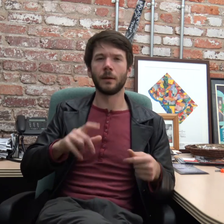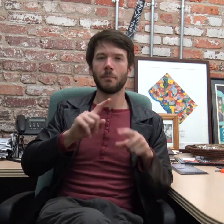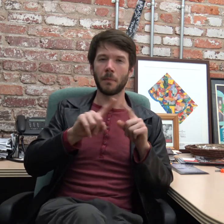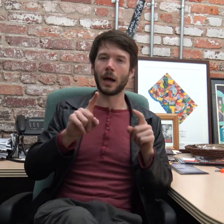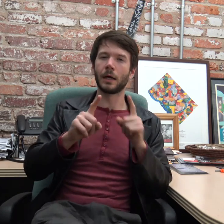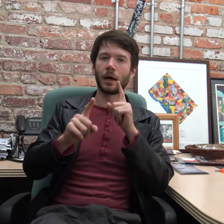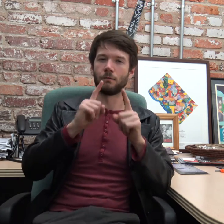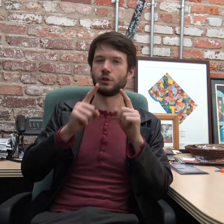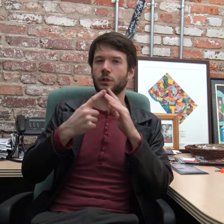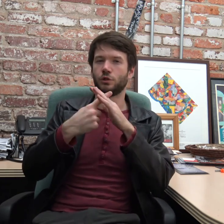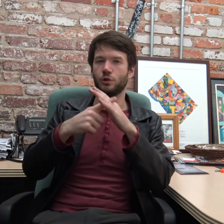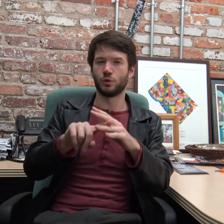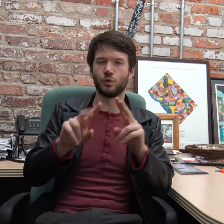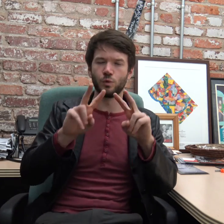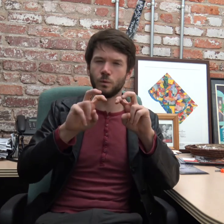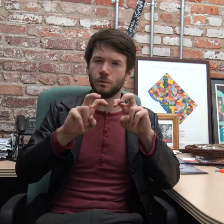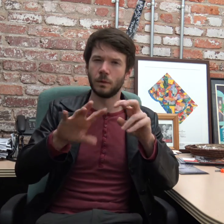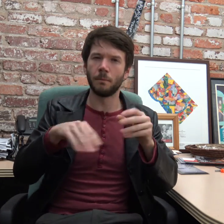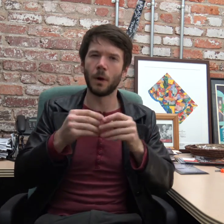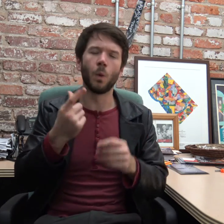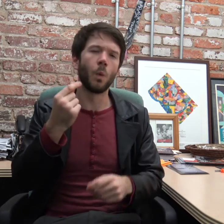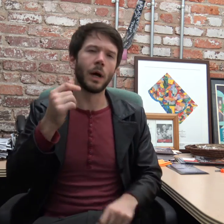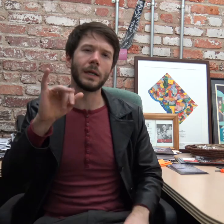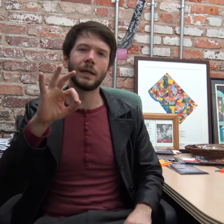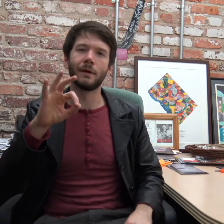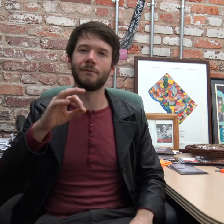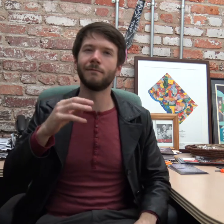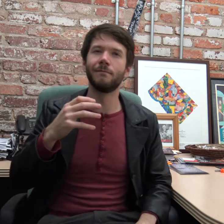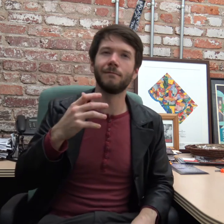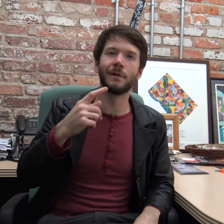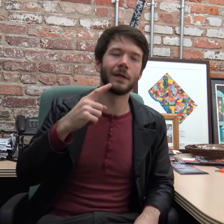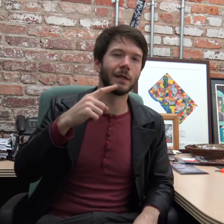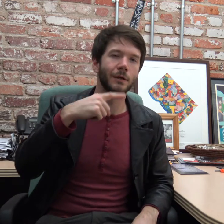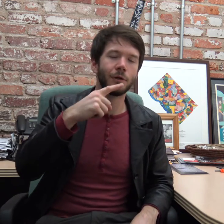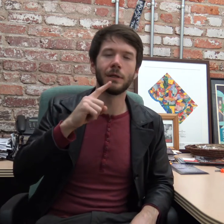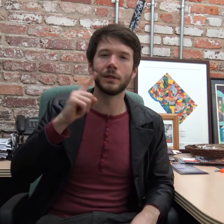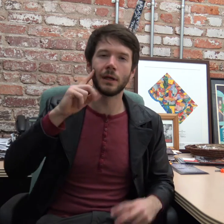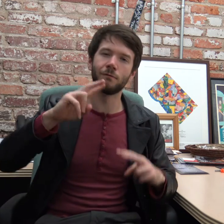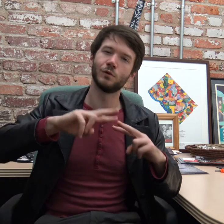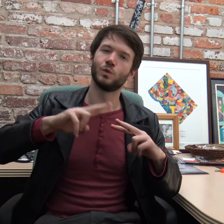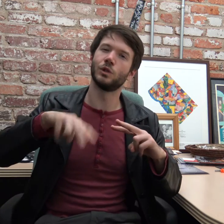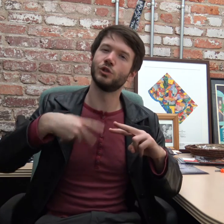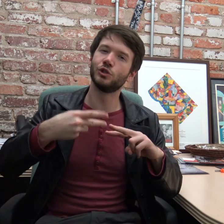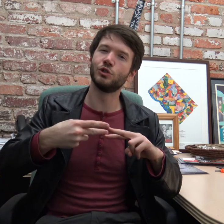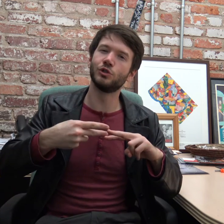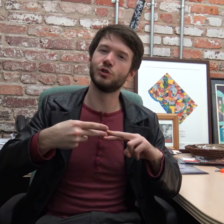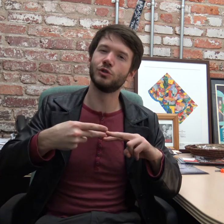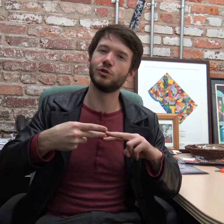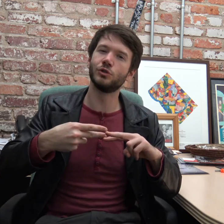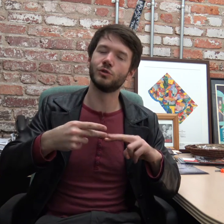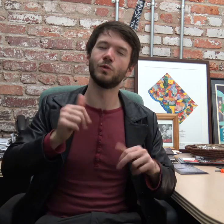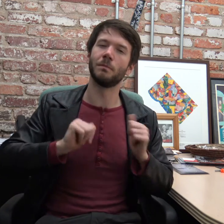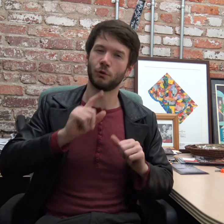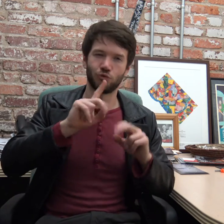but a conversation starts to analyze about what if hearing and deaf switched places?